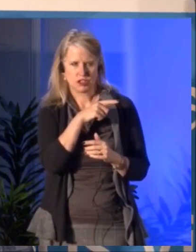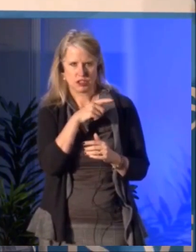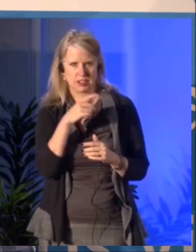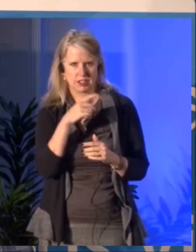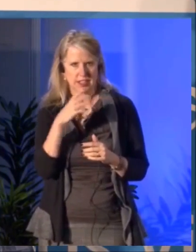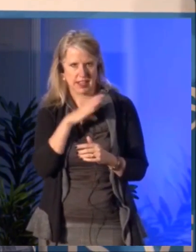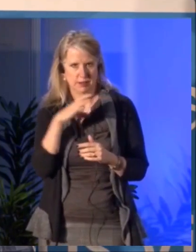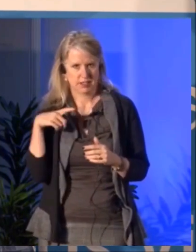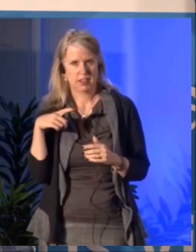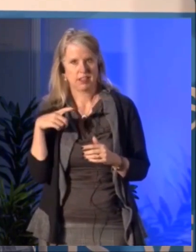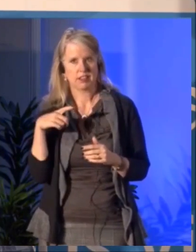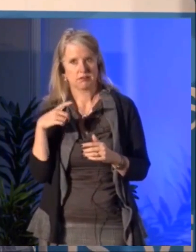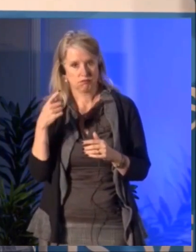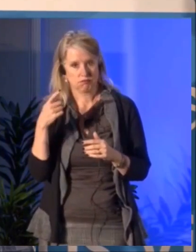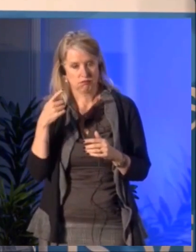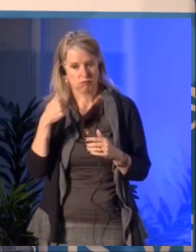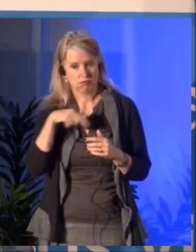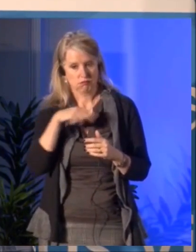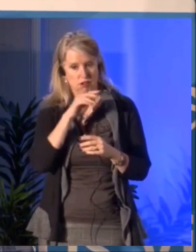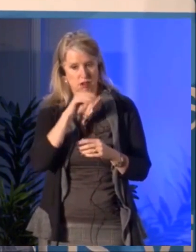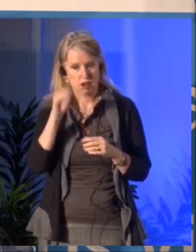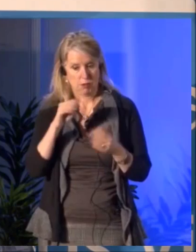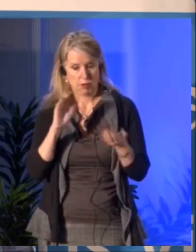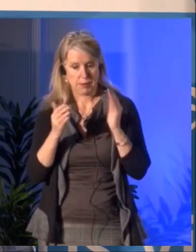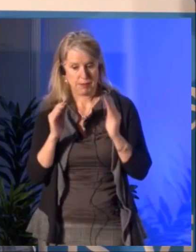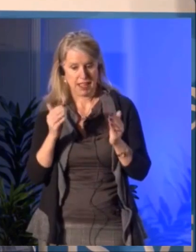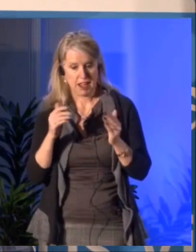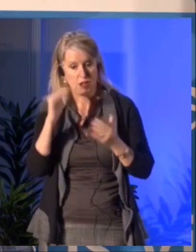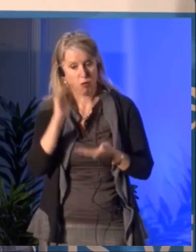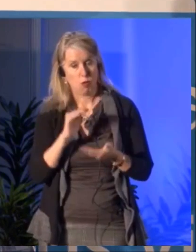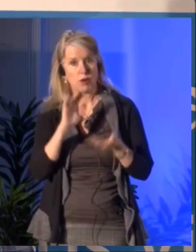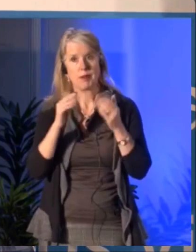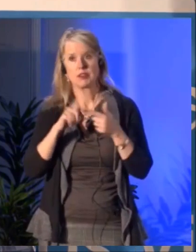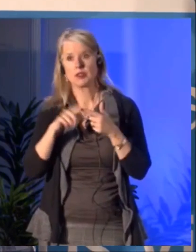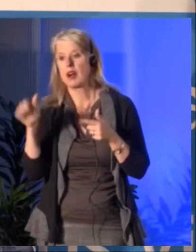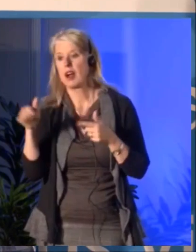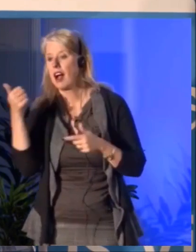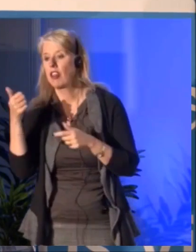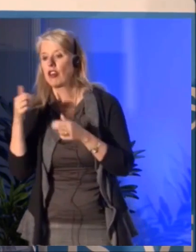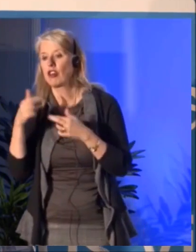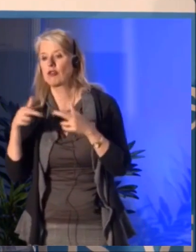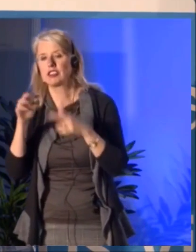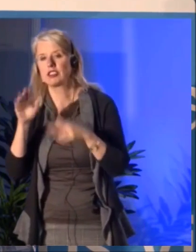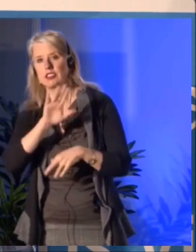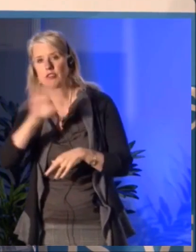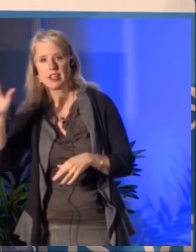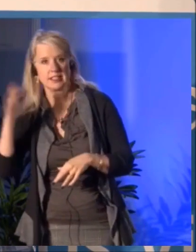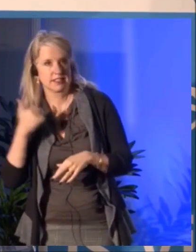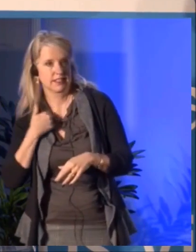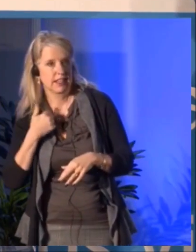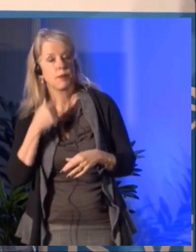So we can, I mean you can use data and make them talk a lot and make arguments.